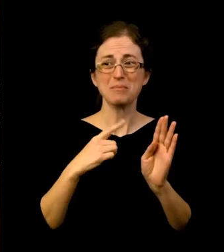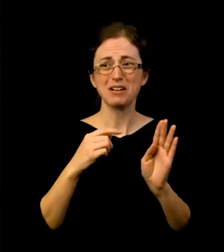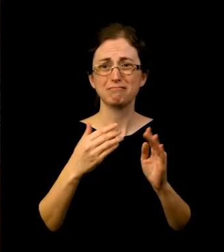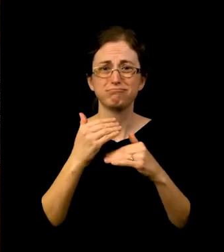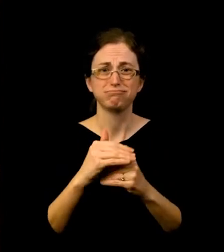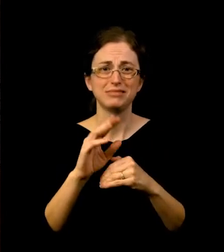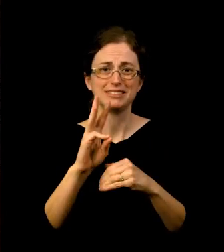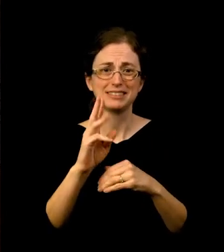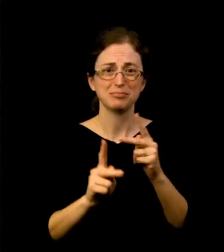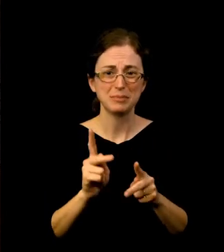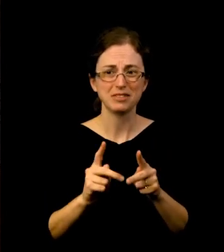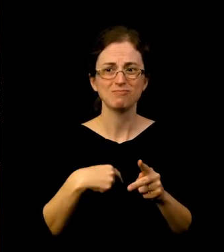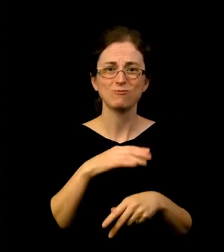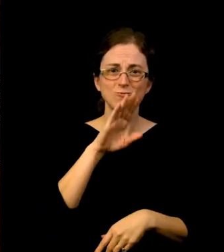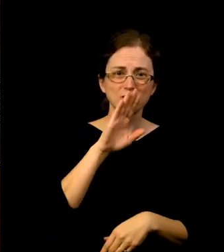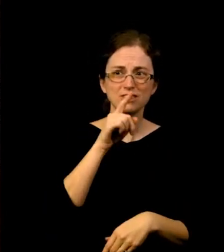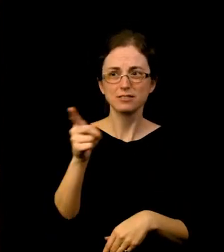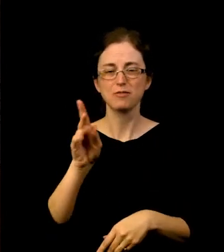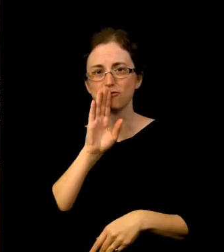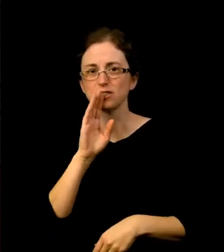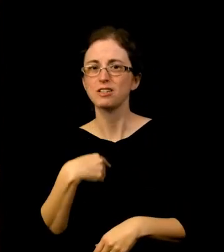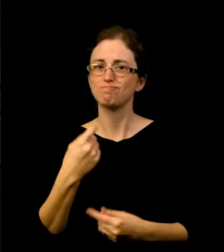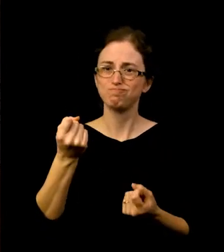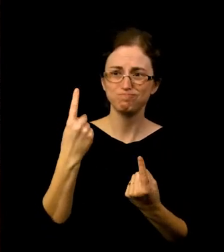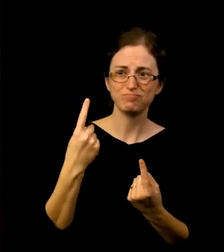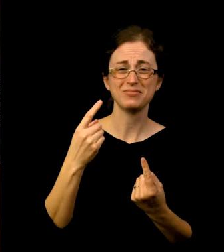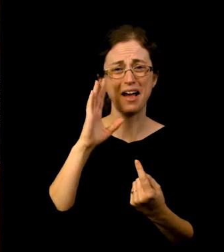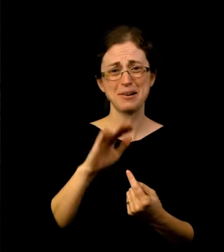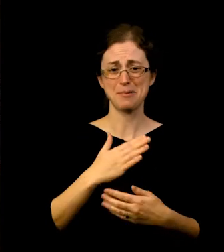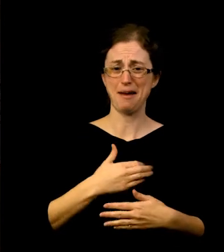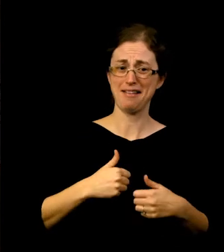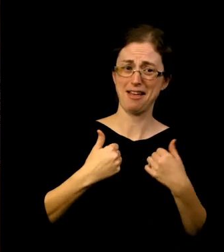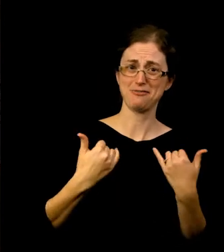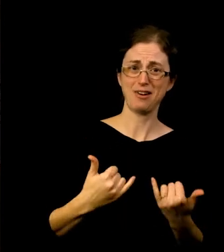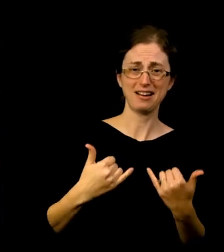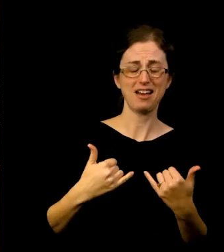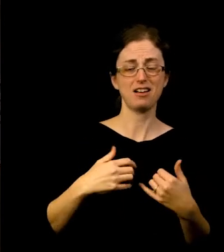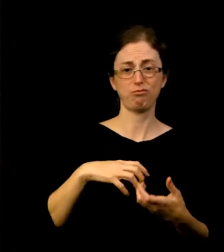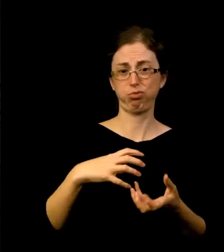and I felt with them because I was like, I know how things are going in my life. And if there's one thing I'd want to see is the Ansel Adams,